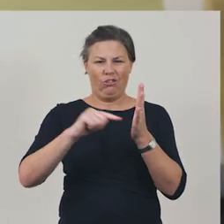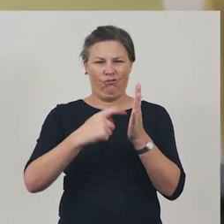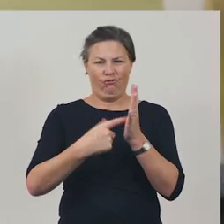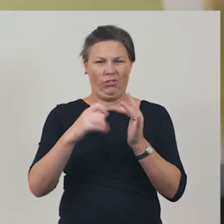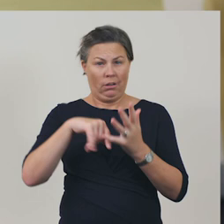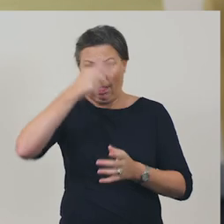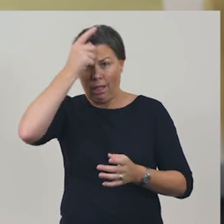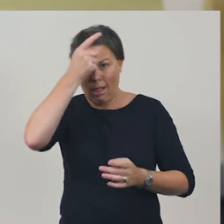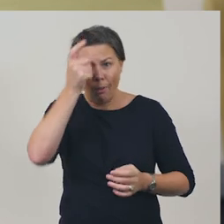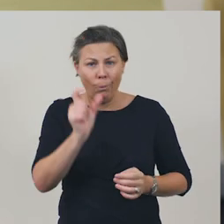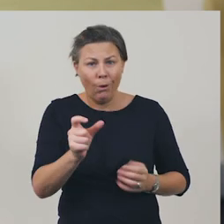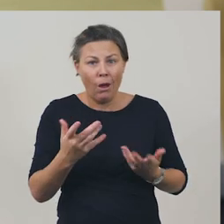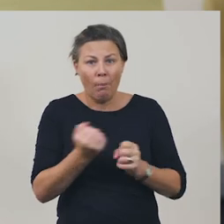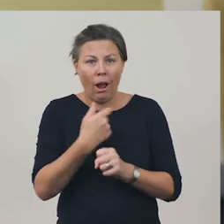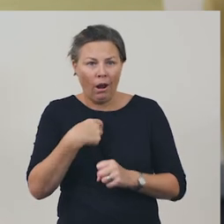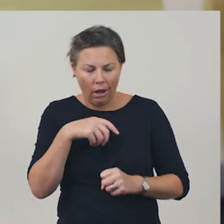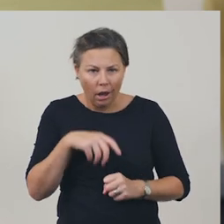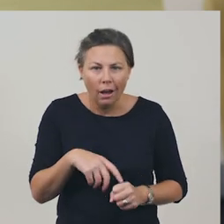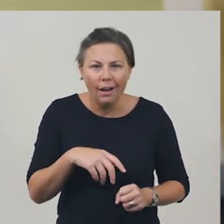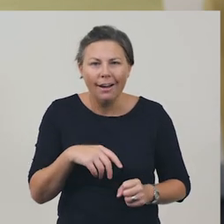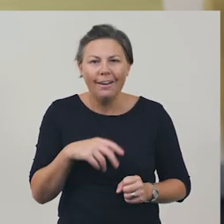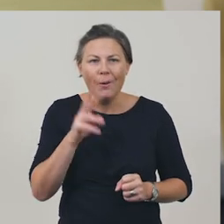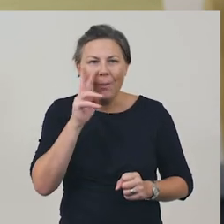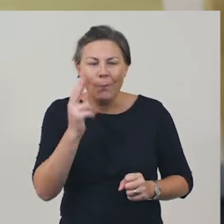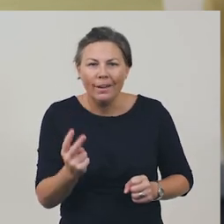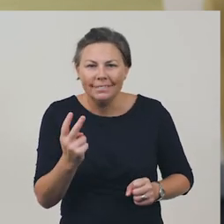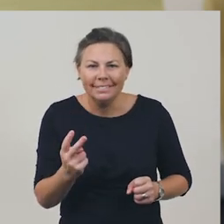Remember, websites often make use of interactive elements.